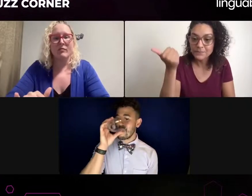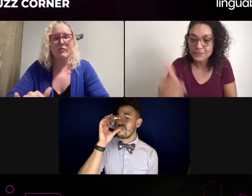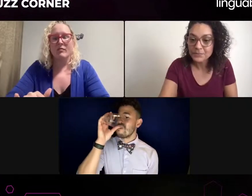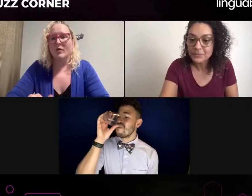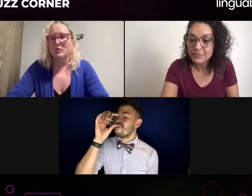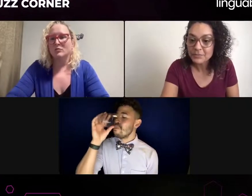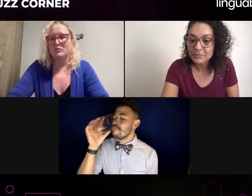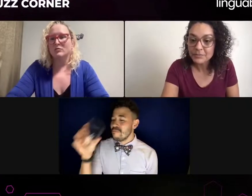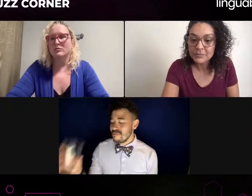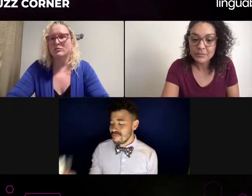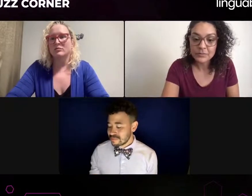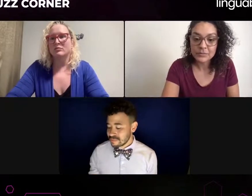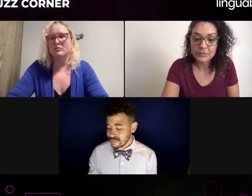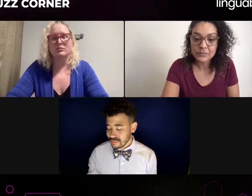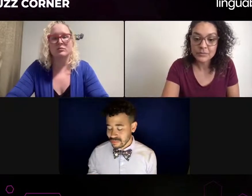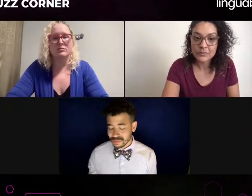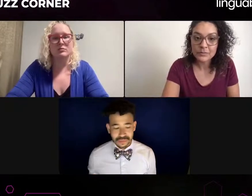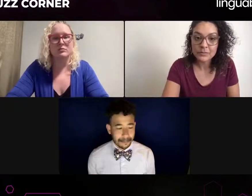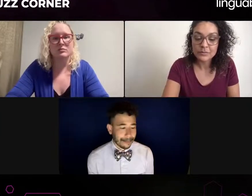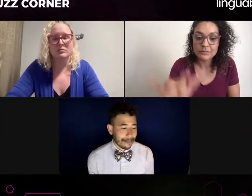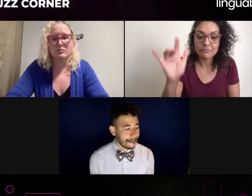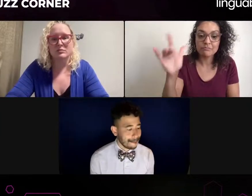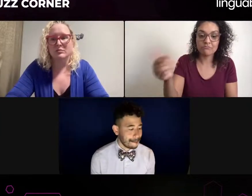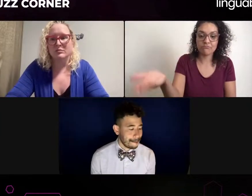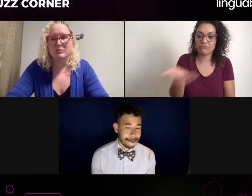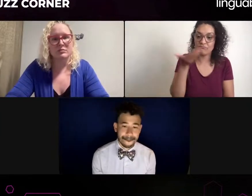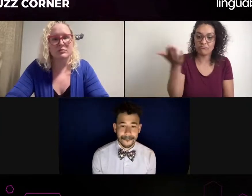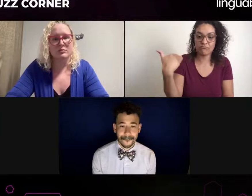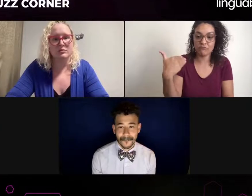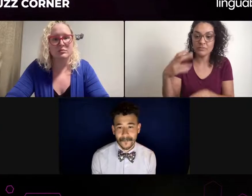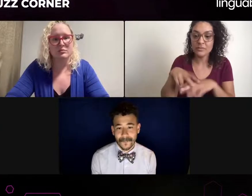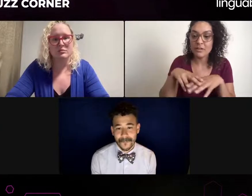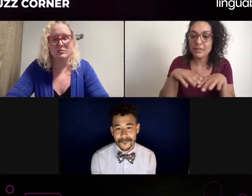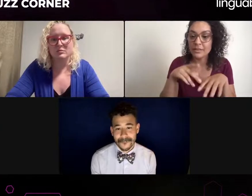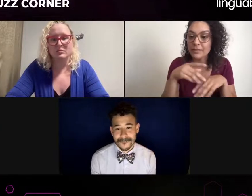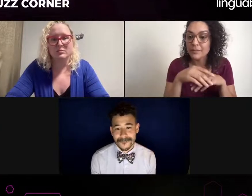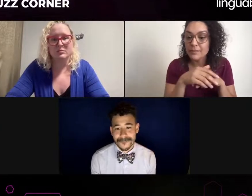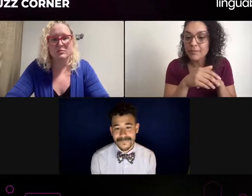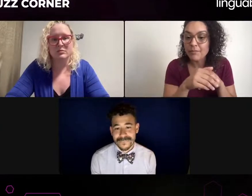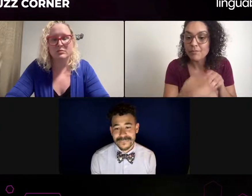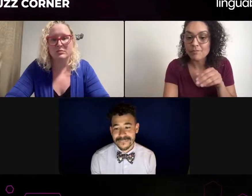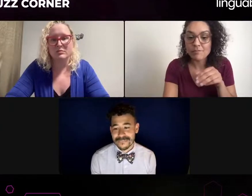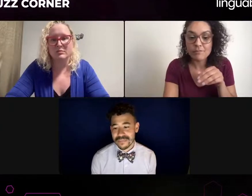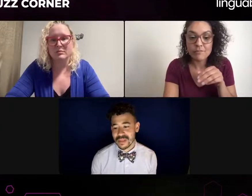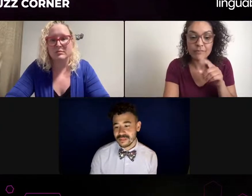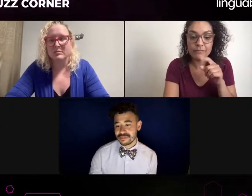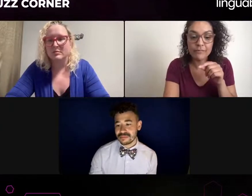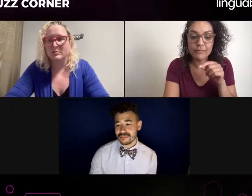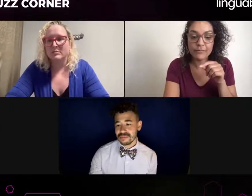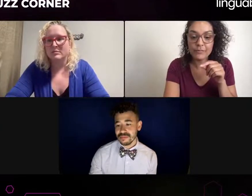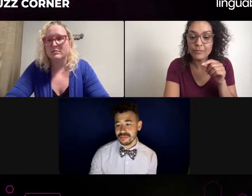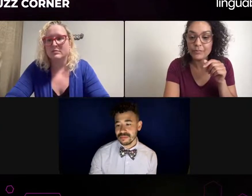you have your preferred top three interpreters or what do you do?